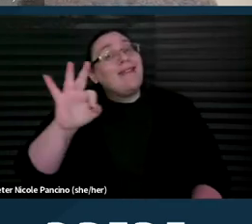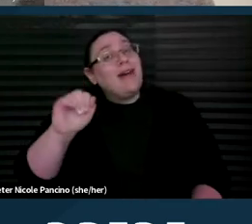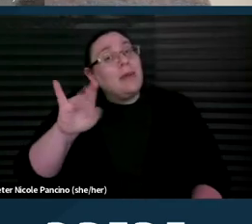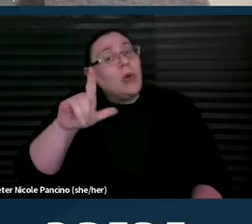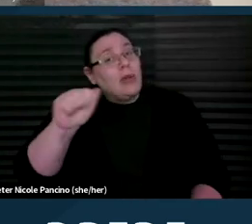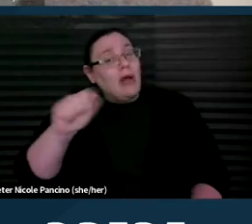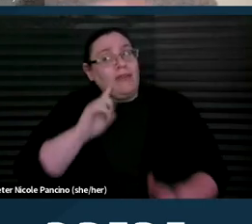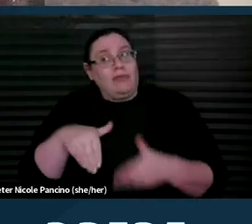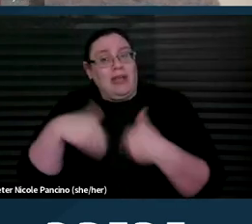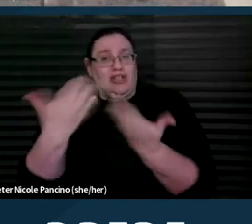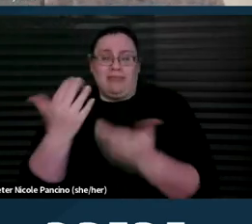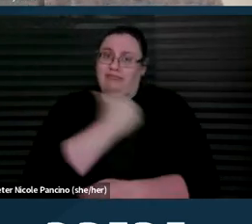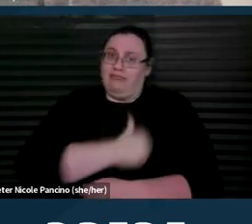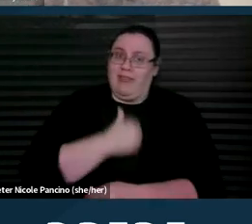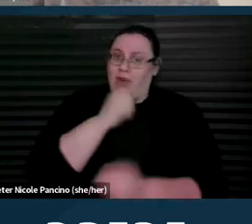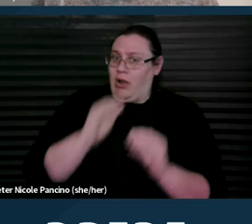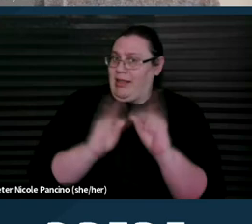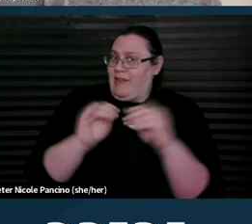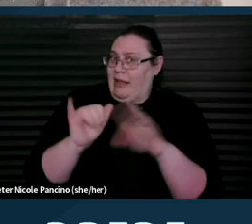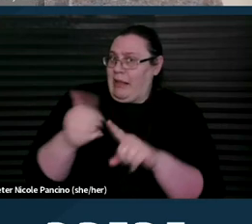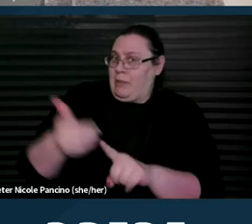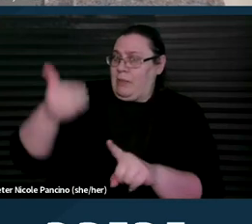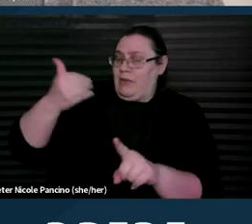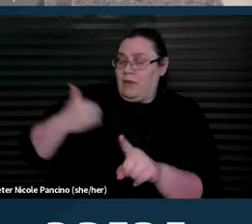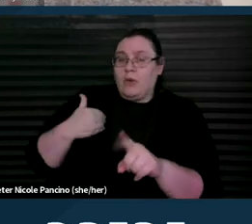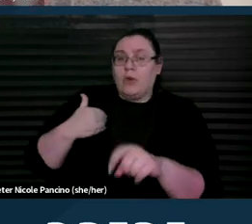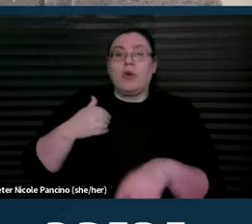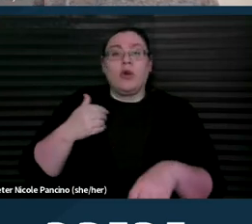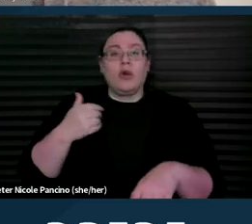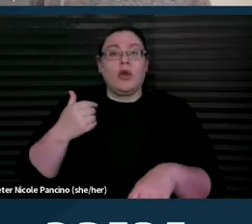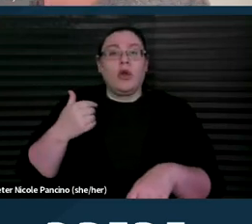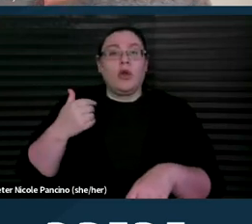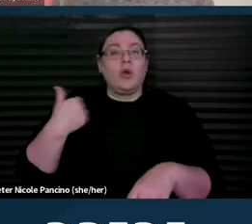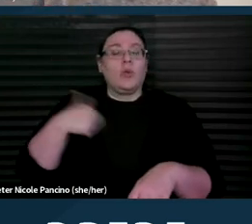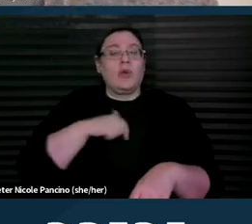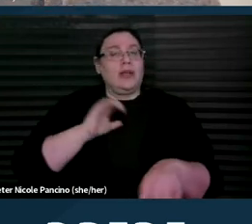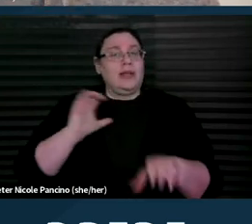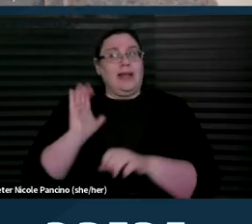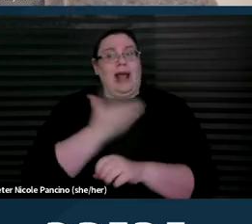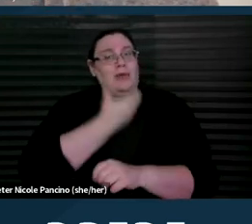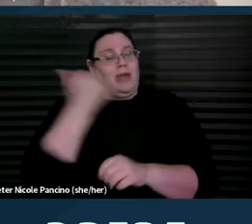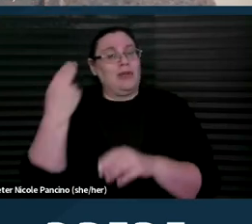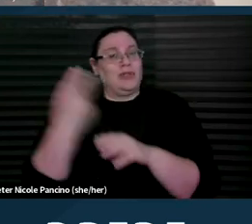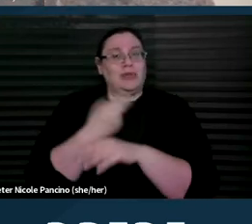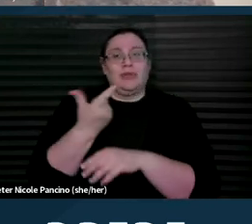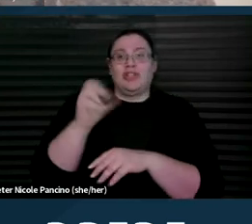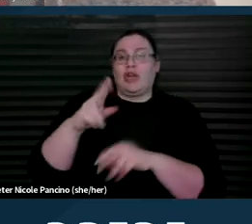Apologies for not clarifying that earlier. We did our best to use gender neutral language throughout the presentation